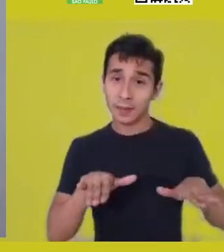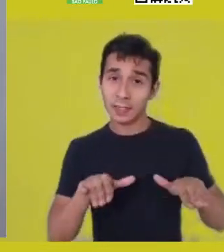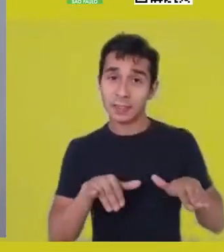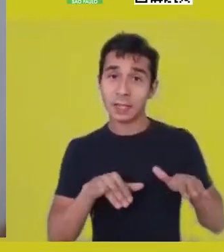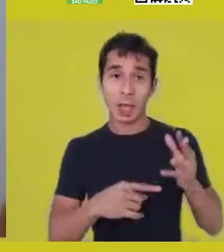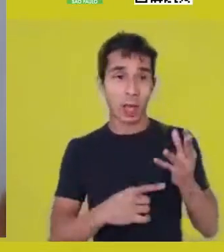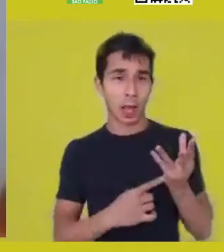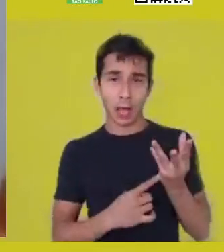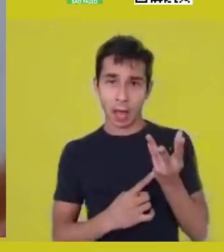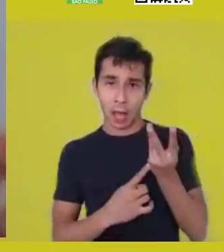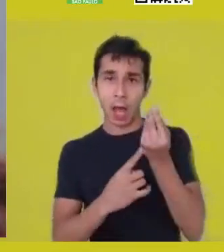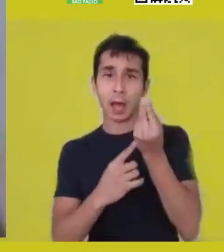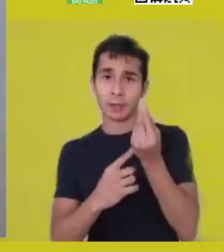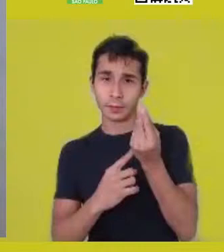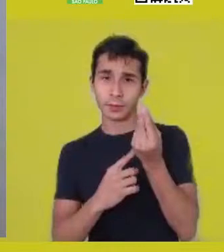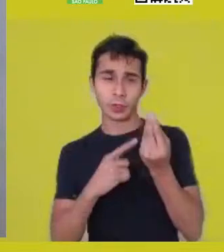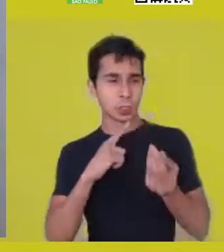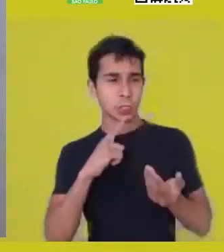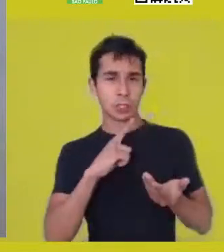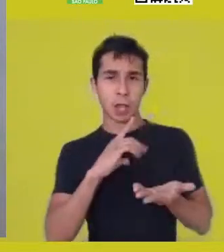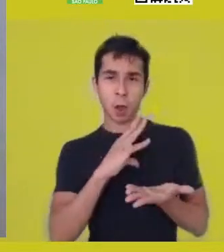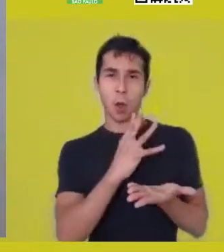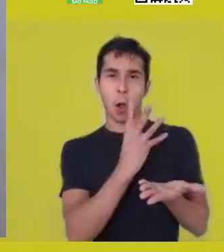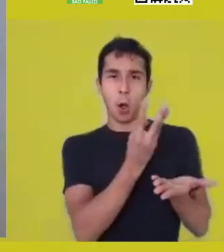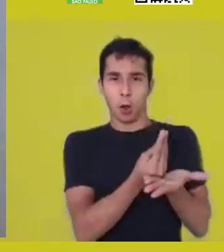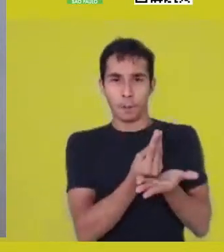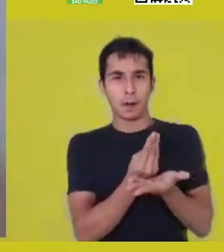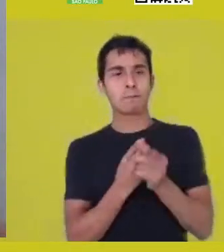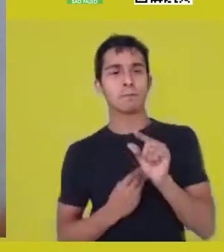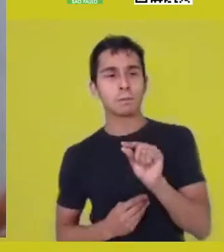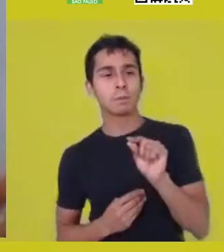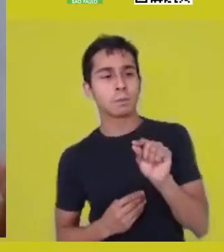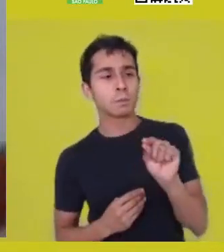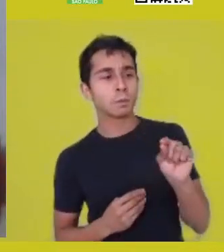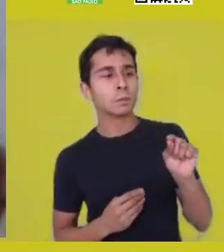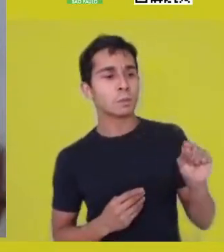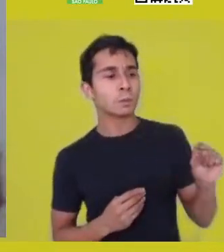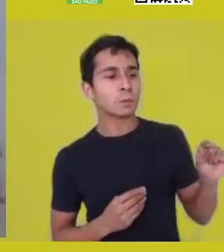in many of these civilizatory experiences.